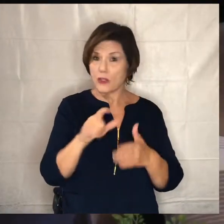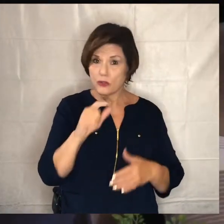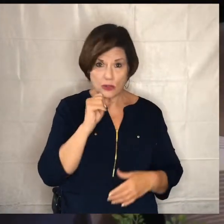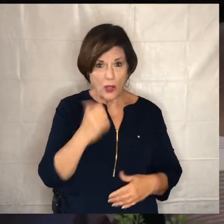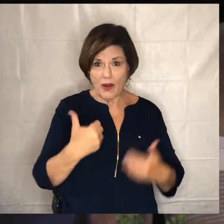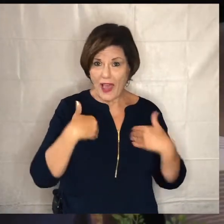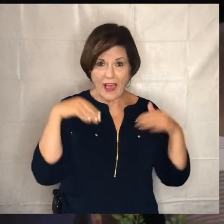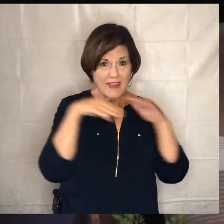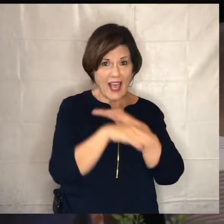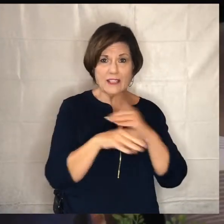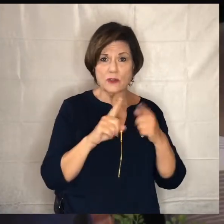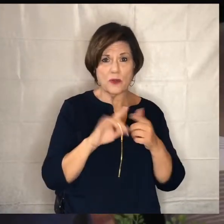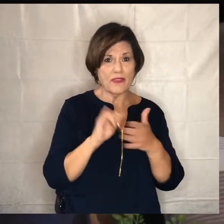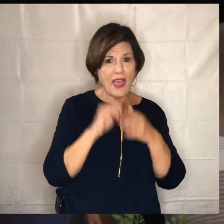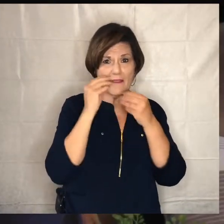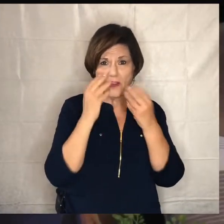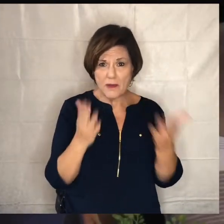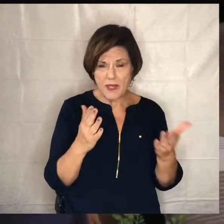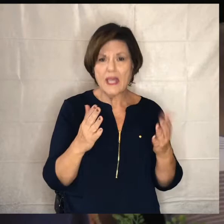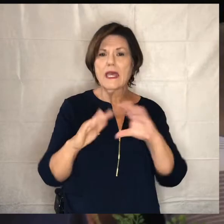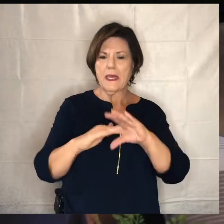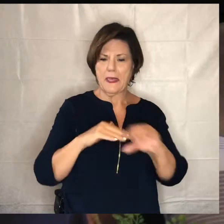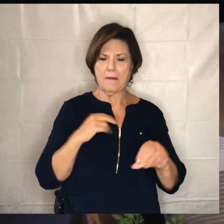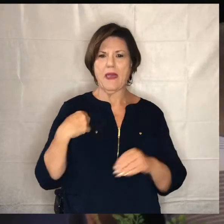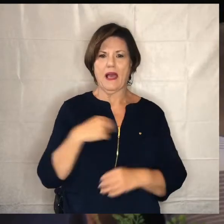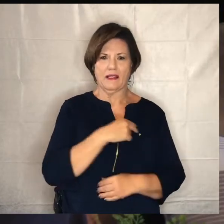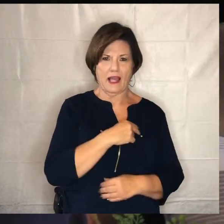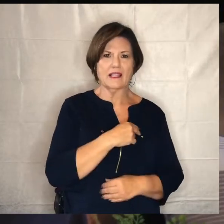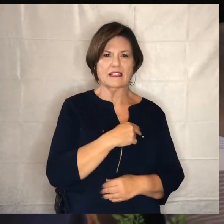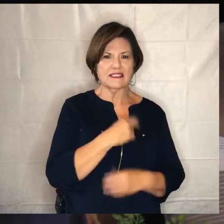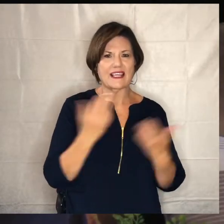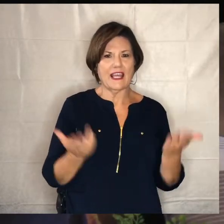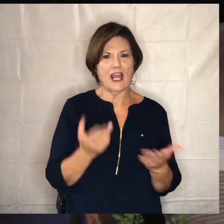access to that uh just email us i'm here in the office and we'll make